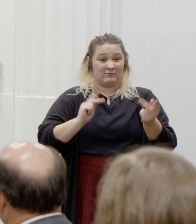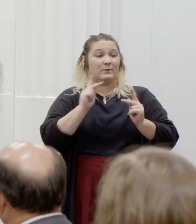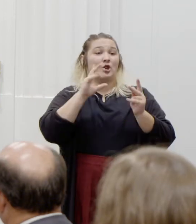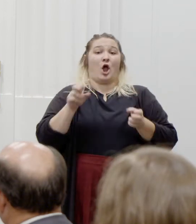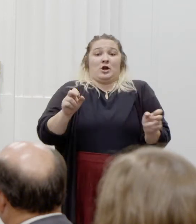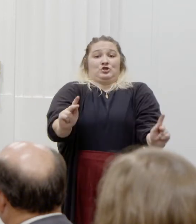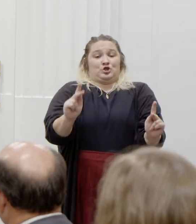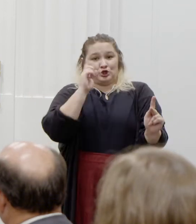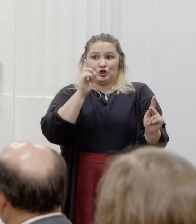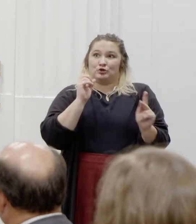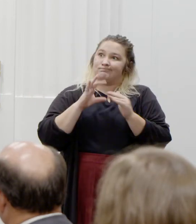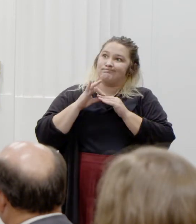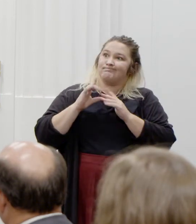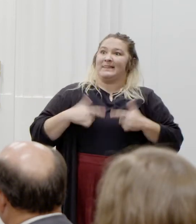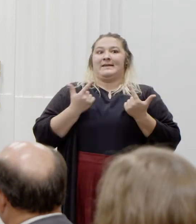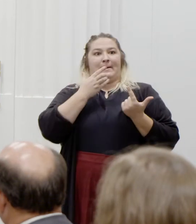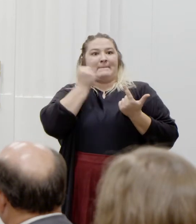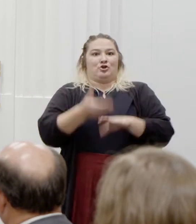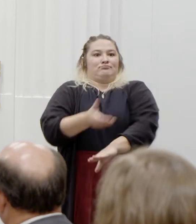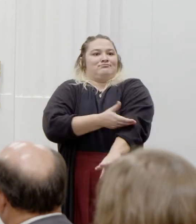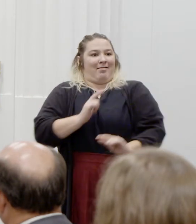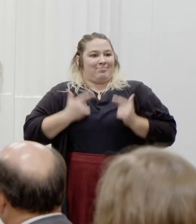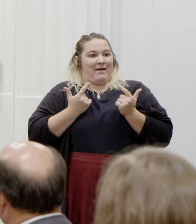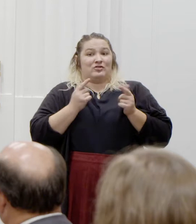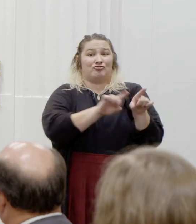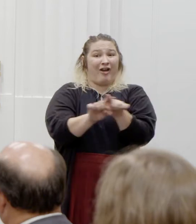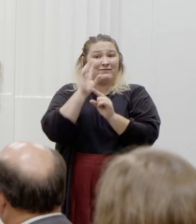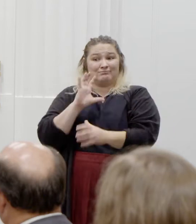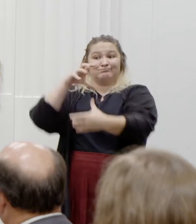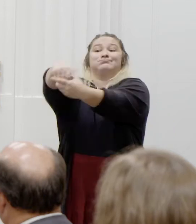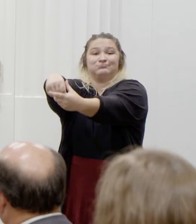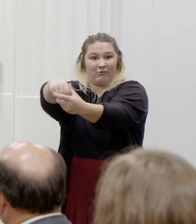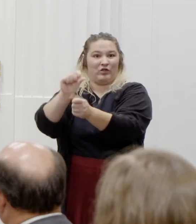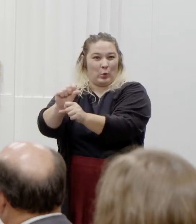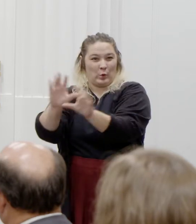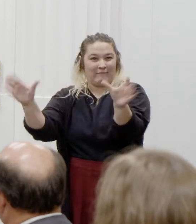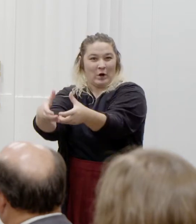and oftentimes join the workforce. This award though extends that work beyond patient care